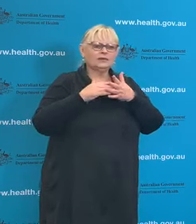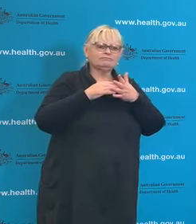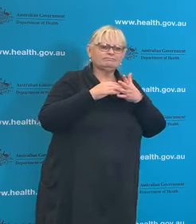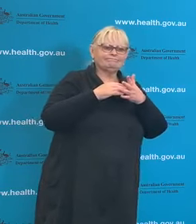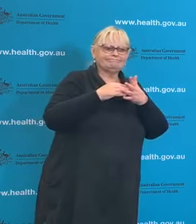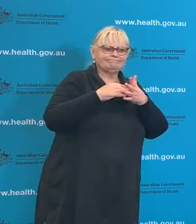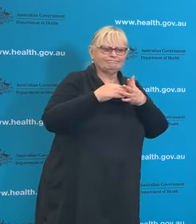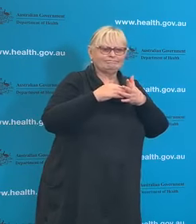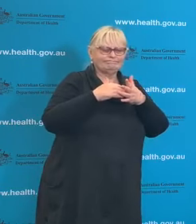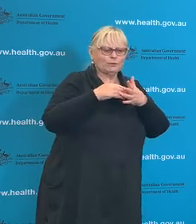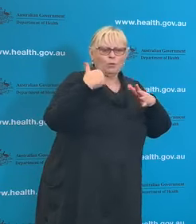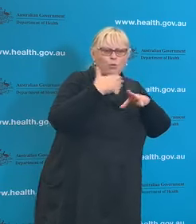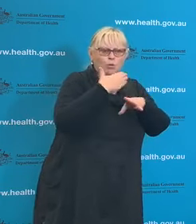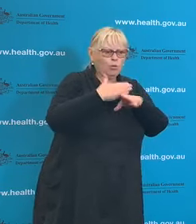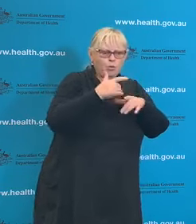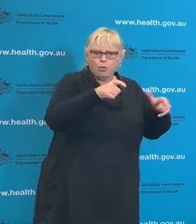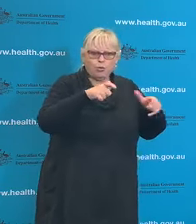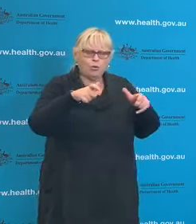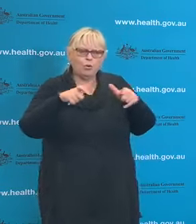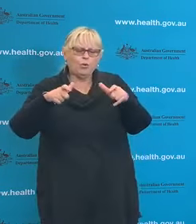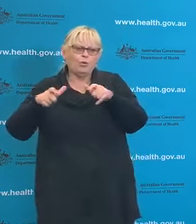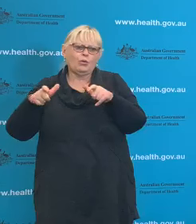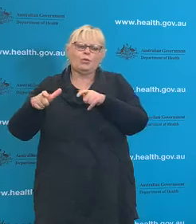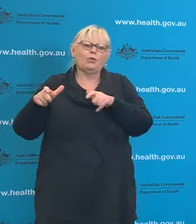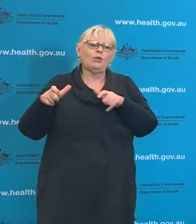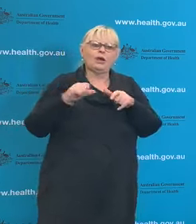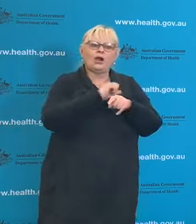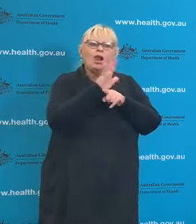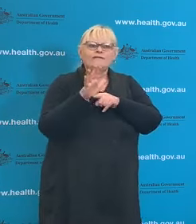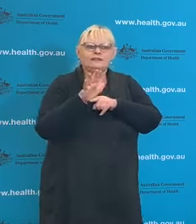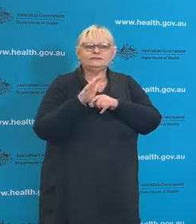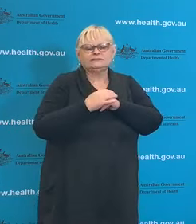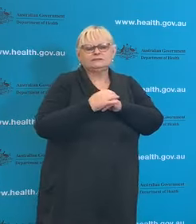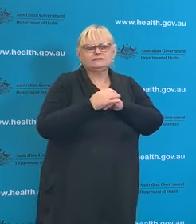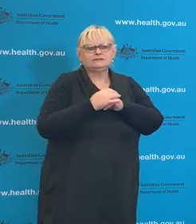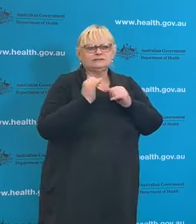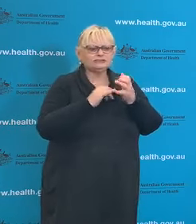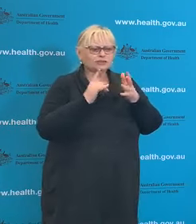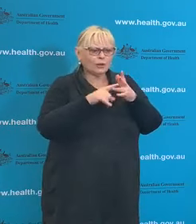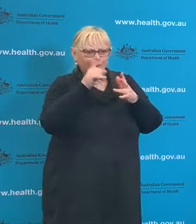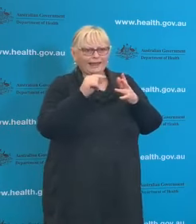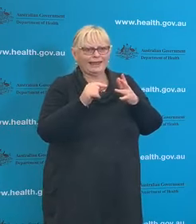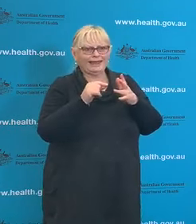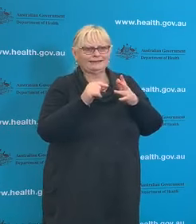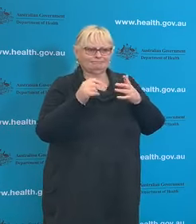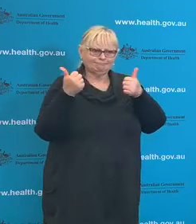on containing the outbreaks and so that we continue to return back to our normal